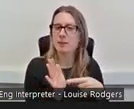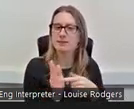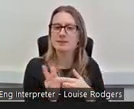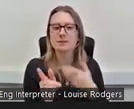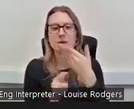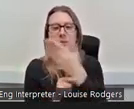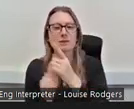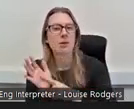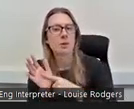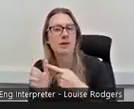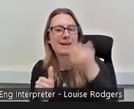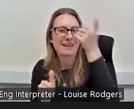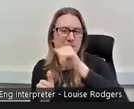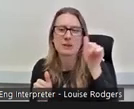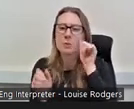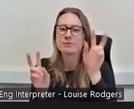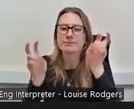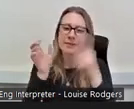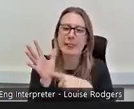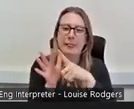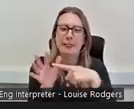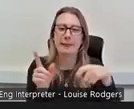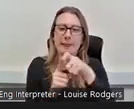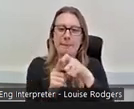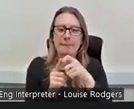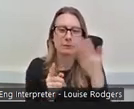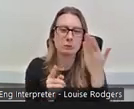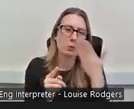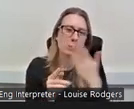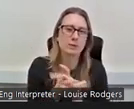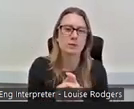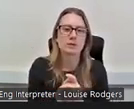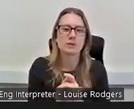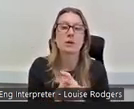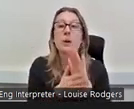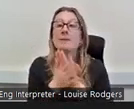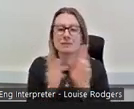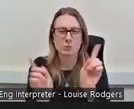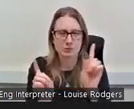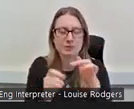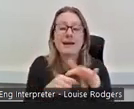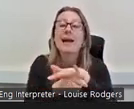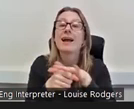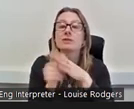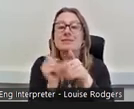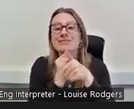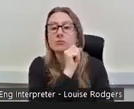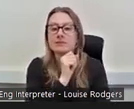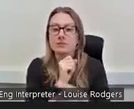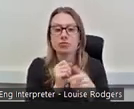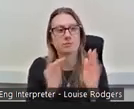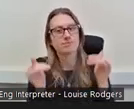a leap school so that was areas of deprivation, so schools in areas of high deprivation have